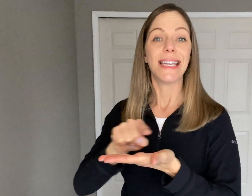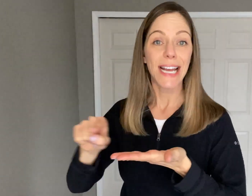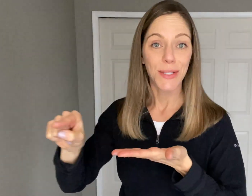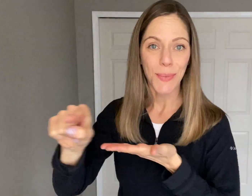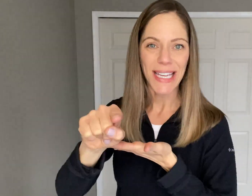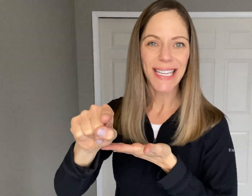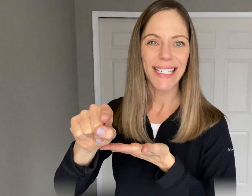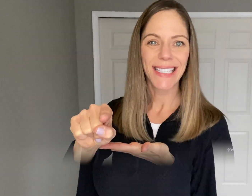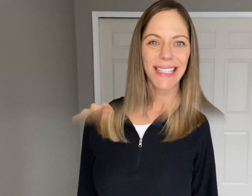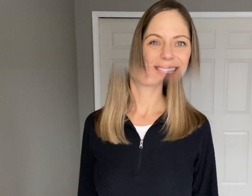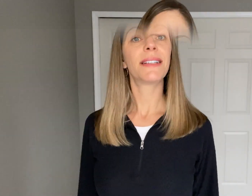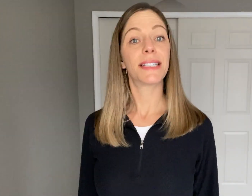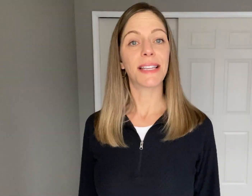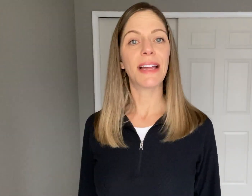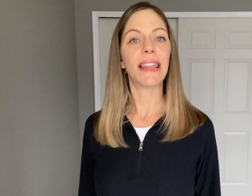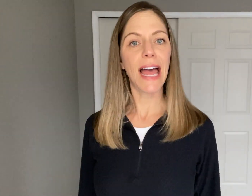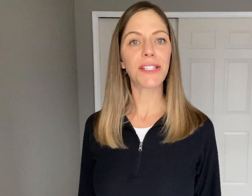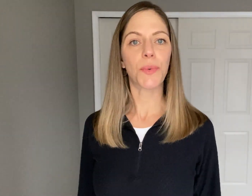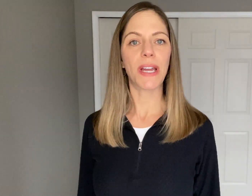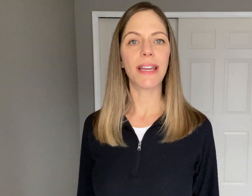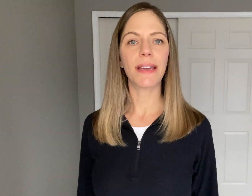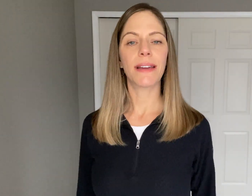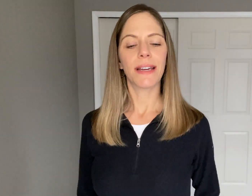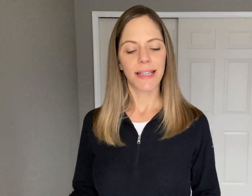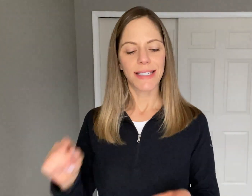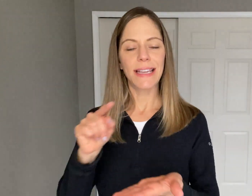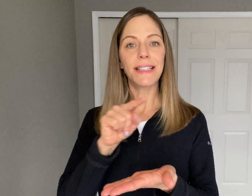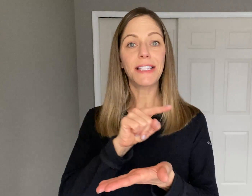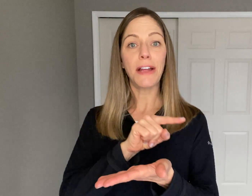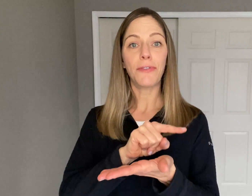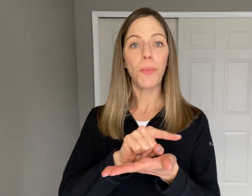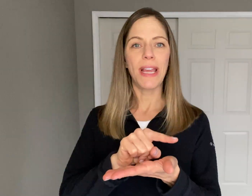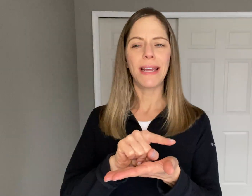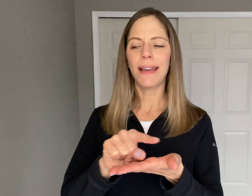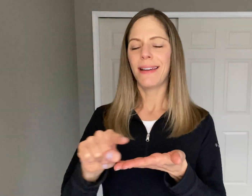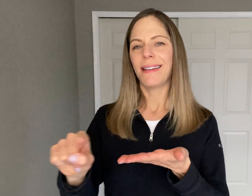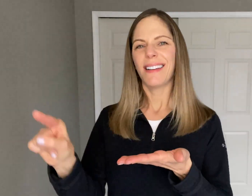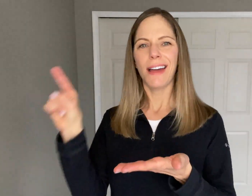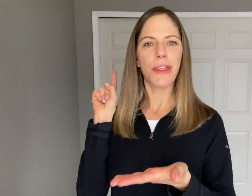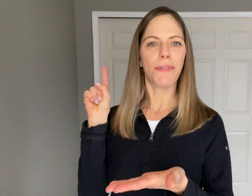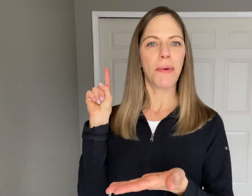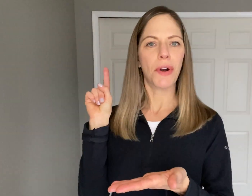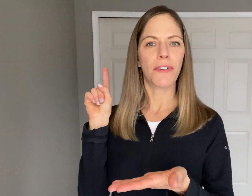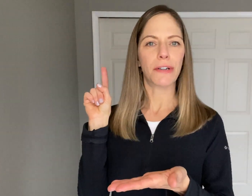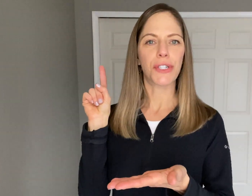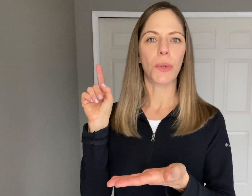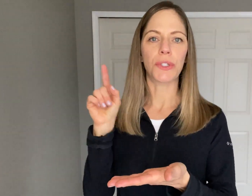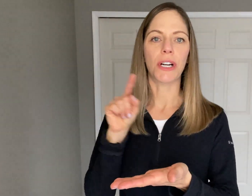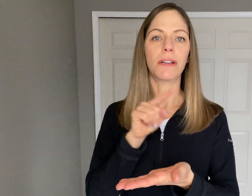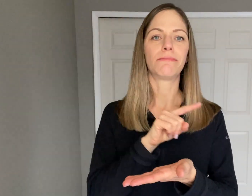"Next week" To sign "Last week" take the sign for "week," kind of throw it over your shoulder.